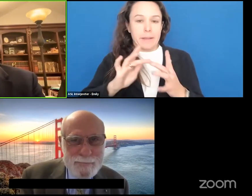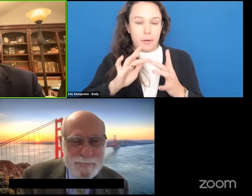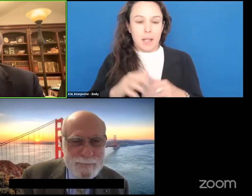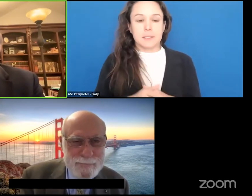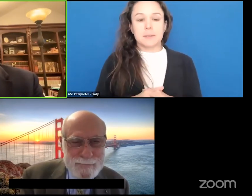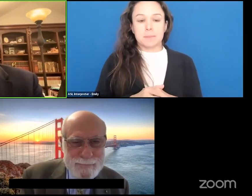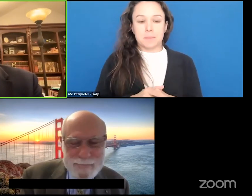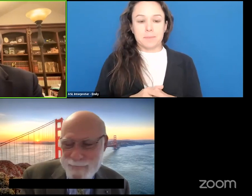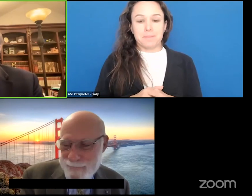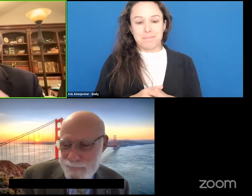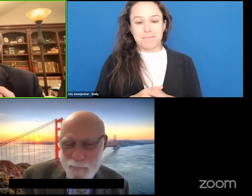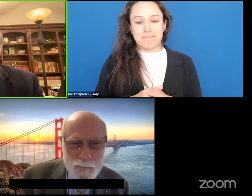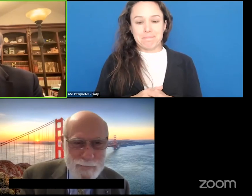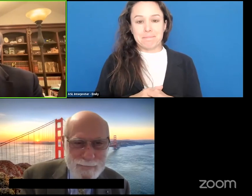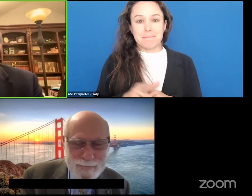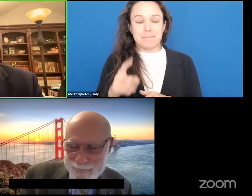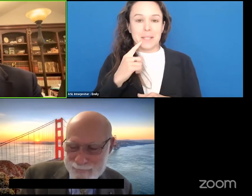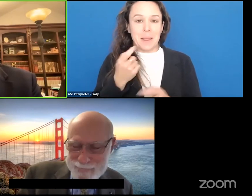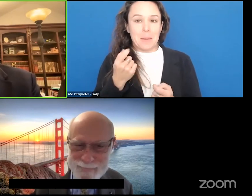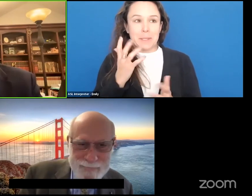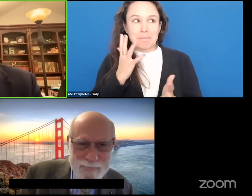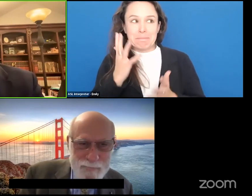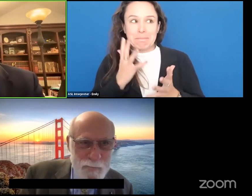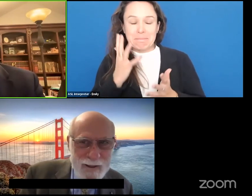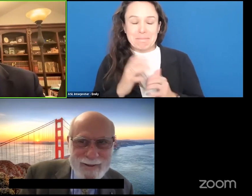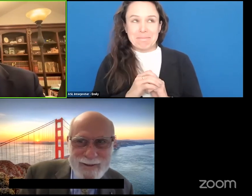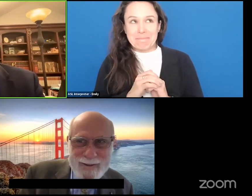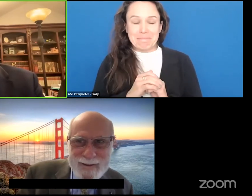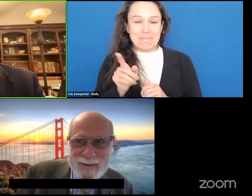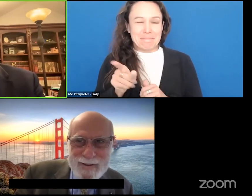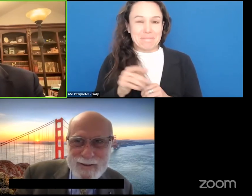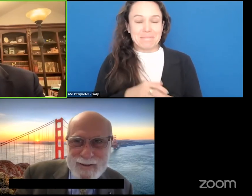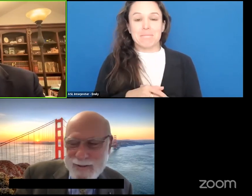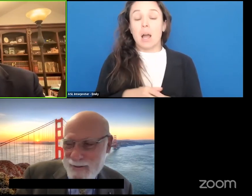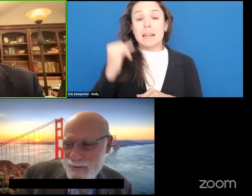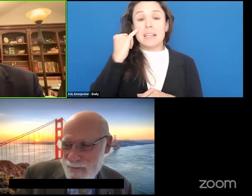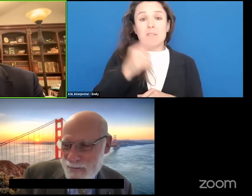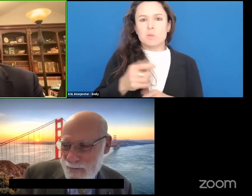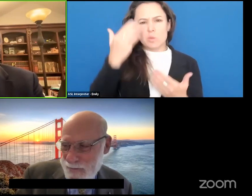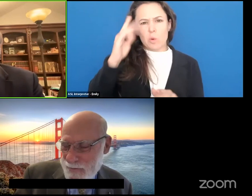always blushes a little when we talk about that but if any of you don't know him look